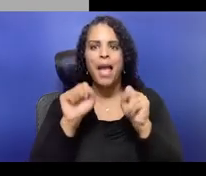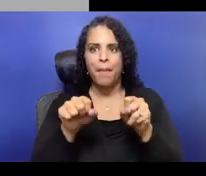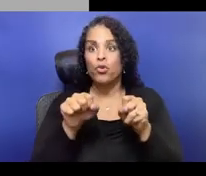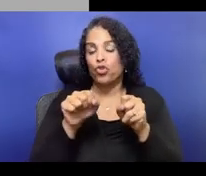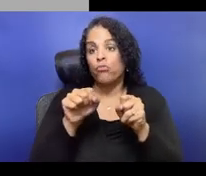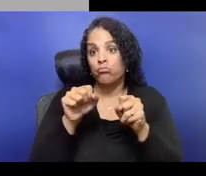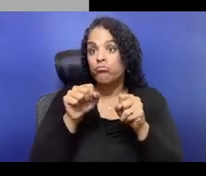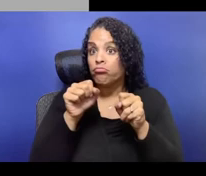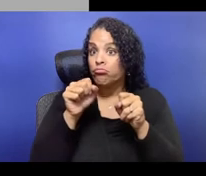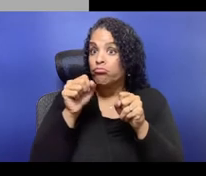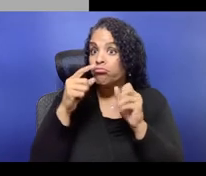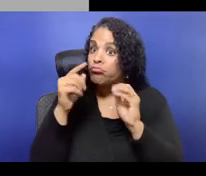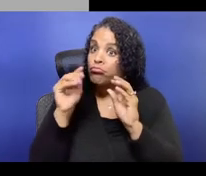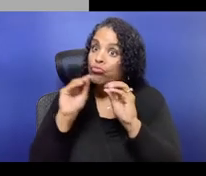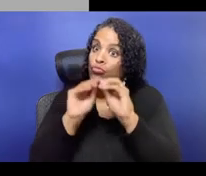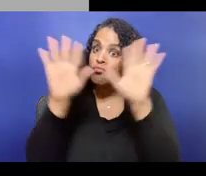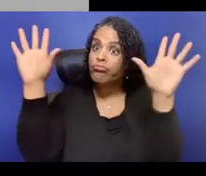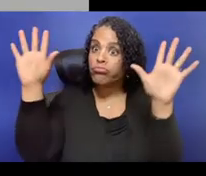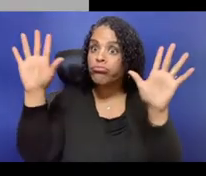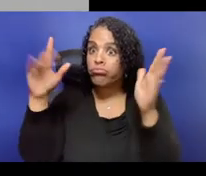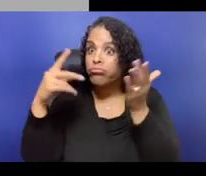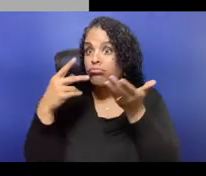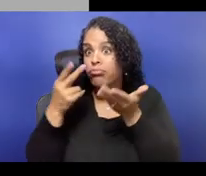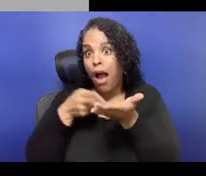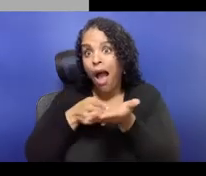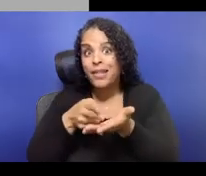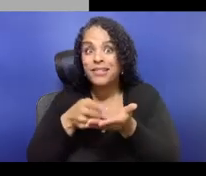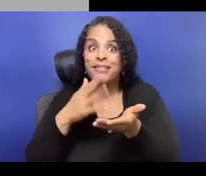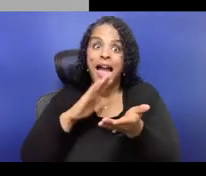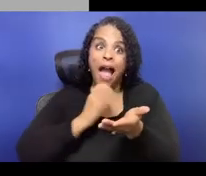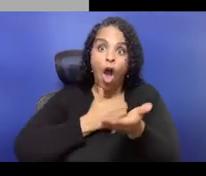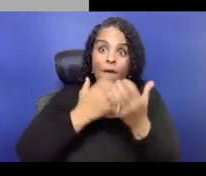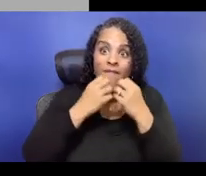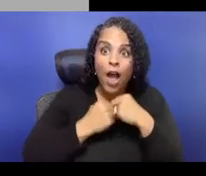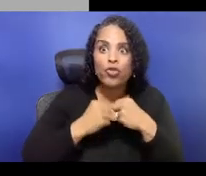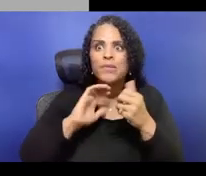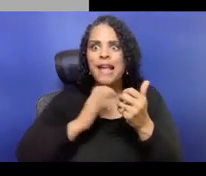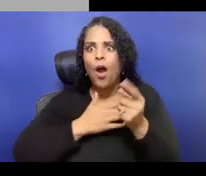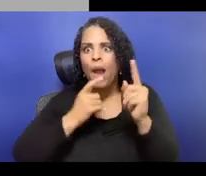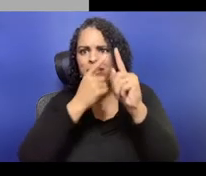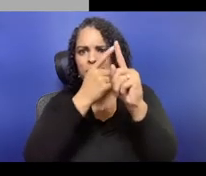Yeah, yeah, absolutely. I mean, you know, I do wanna give credit where it's due.